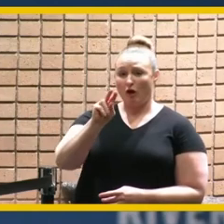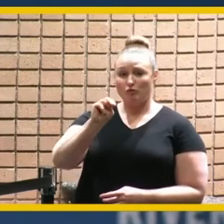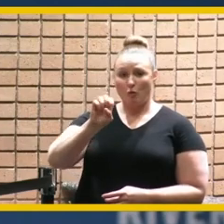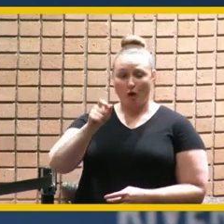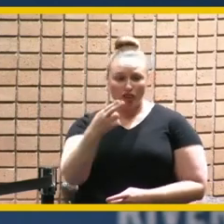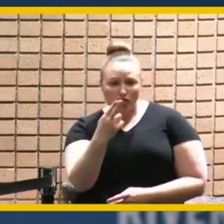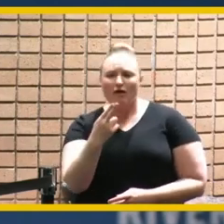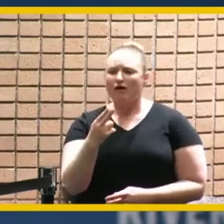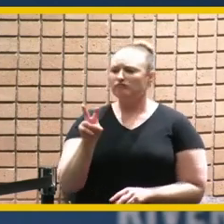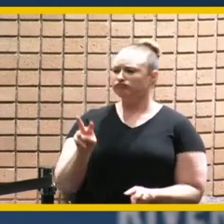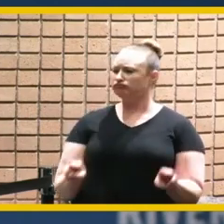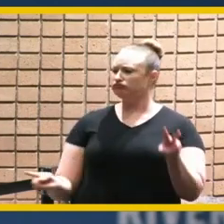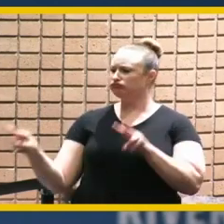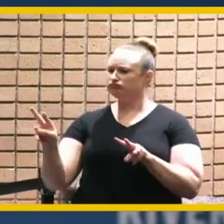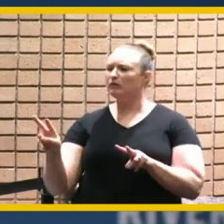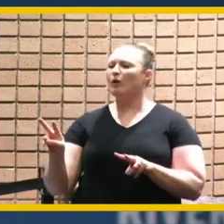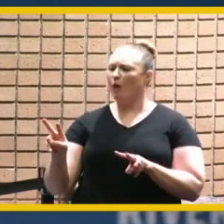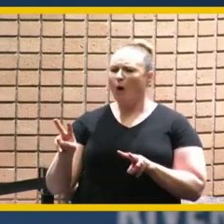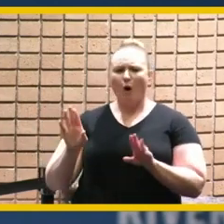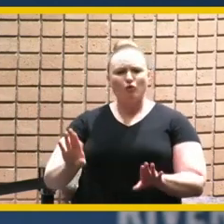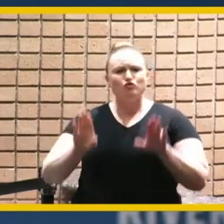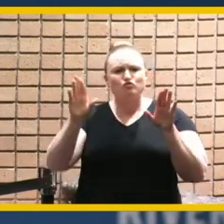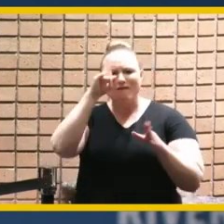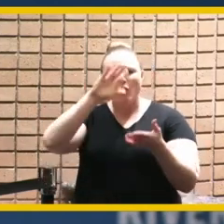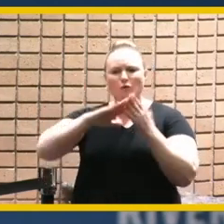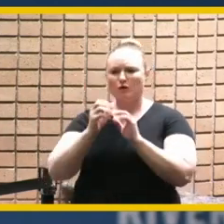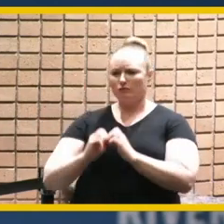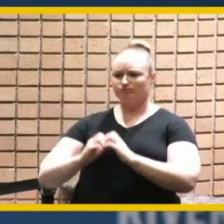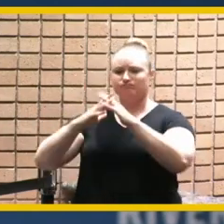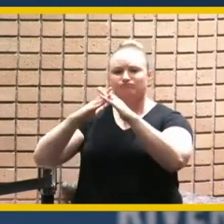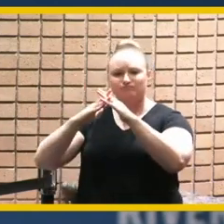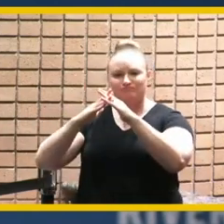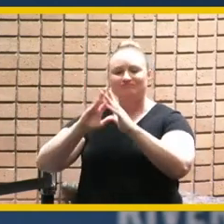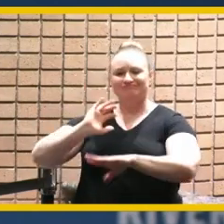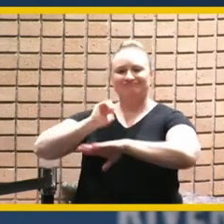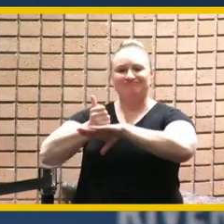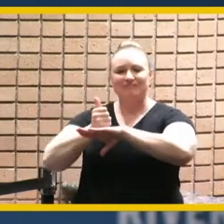this would be a great place for community and founded the southern california colony right here